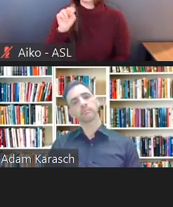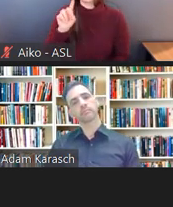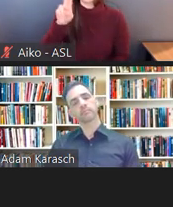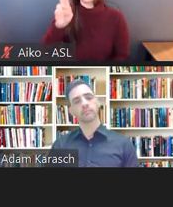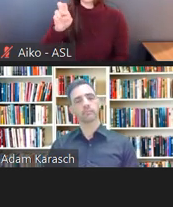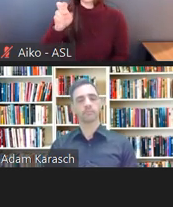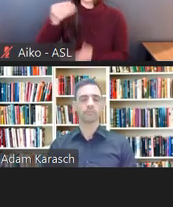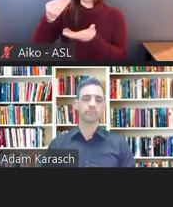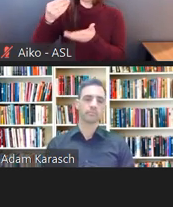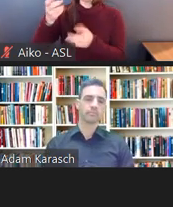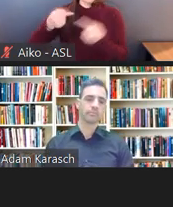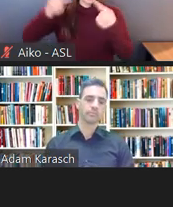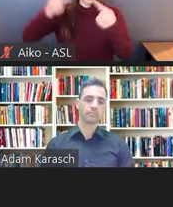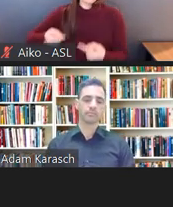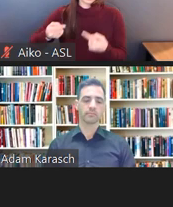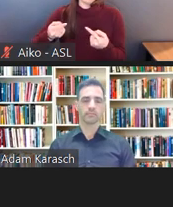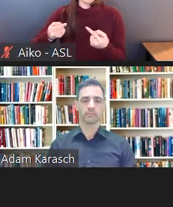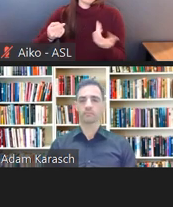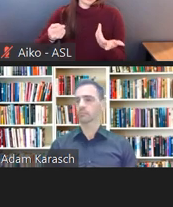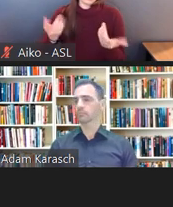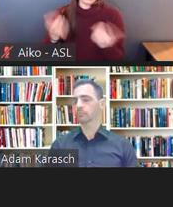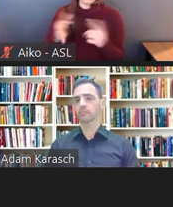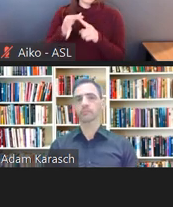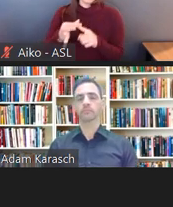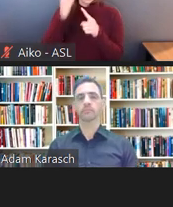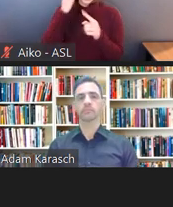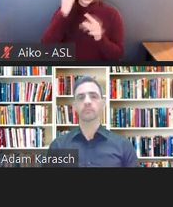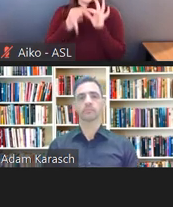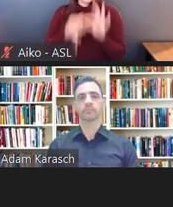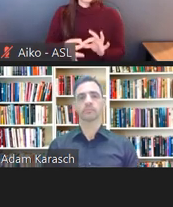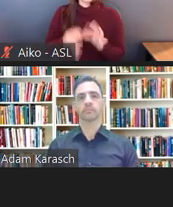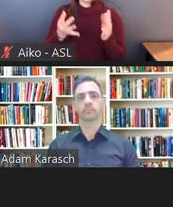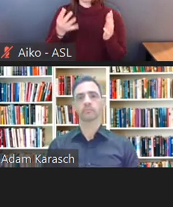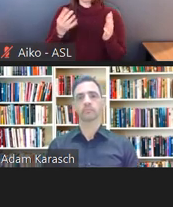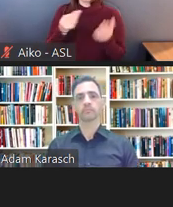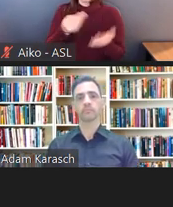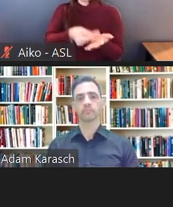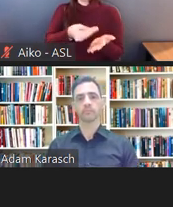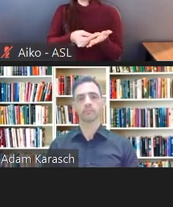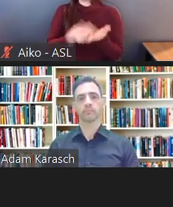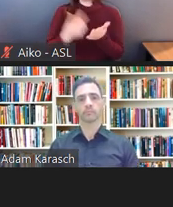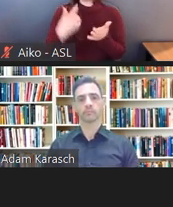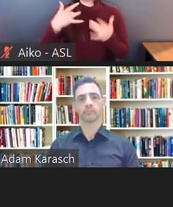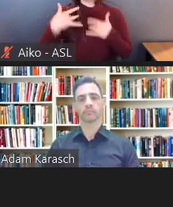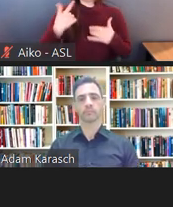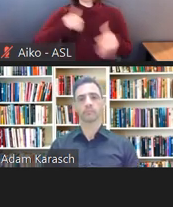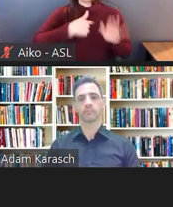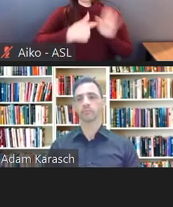Or I hate to say this because most of our clients are businesses-- we represent businesses-- if it's just